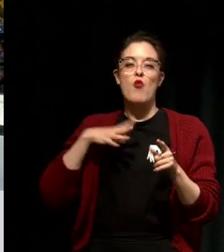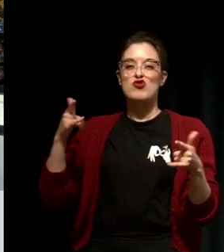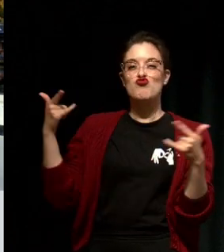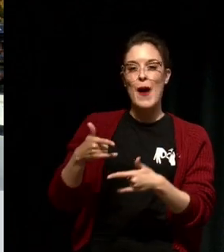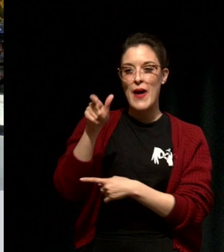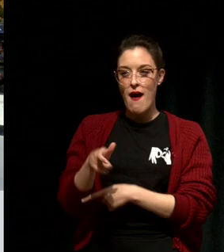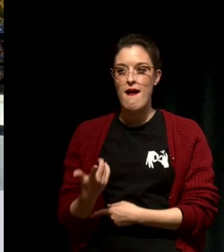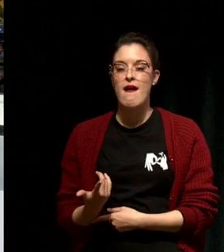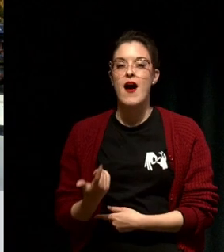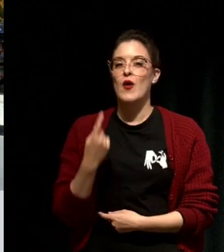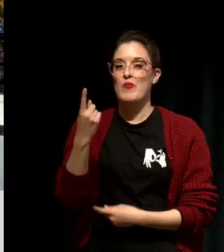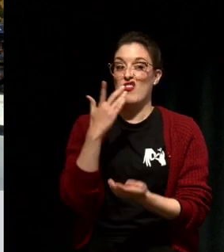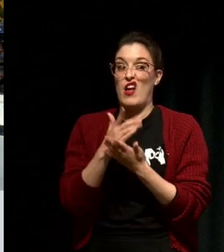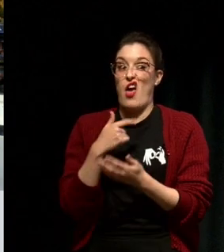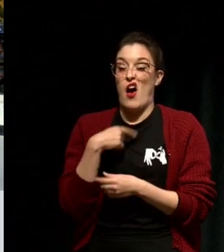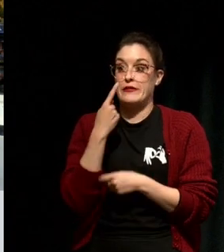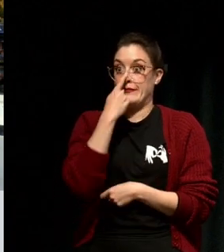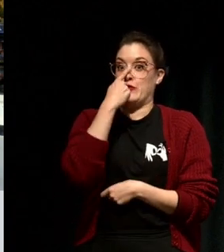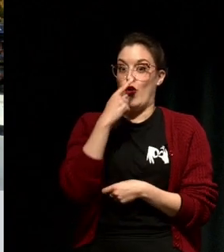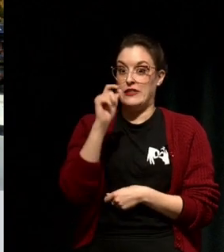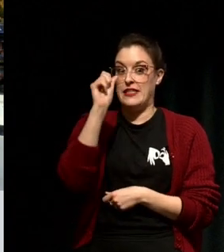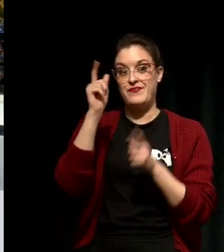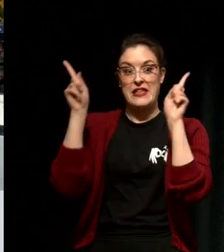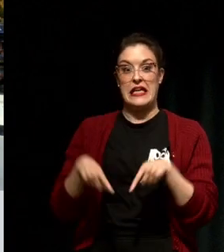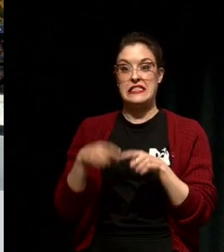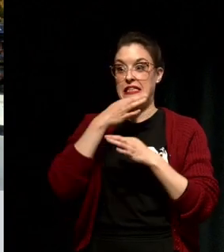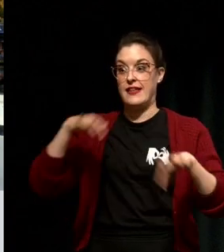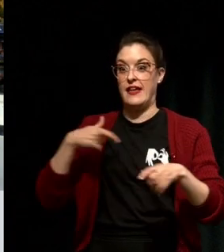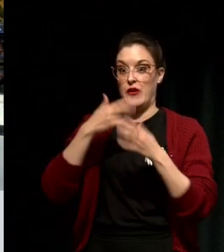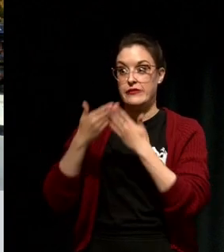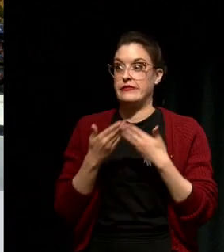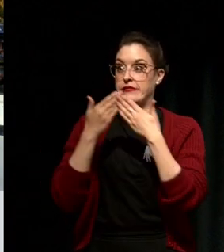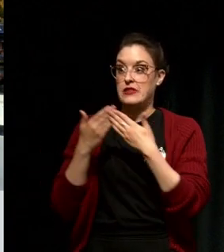I was really just a nerdy Indian kid who studied a lot inside, I looked sort of like what we